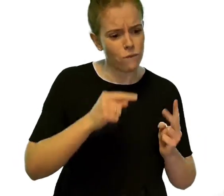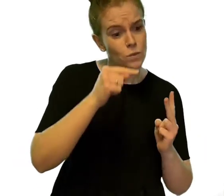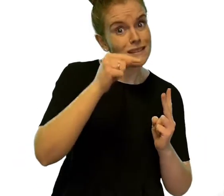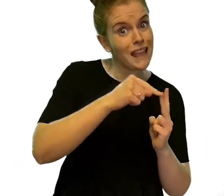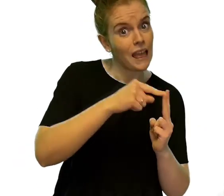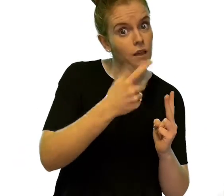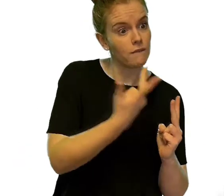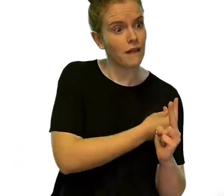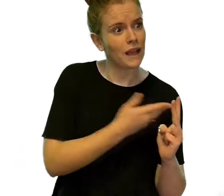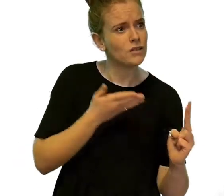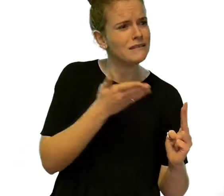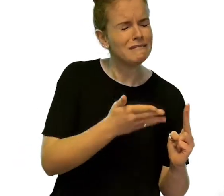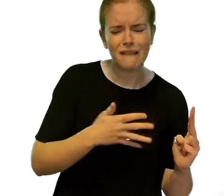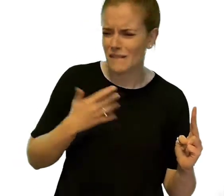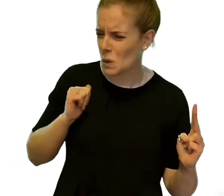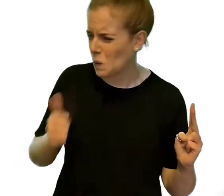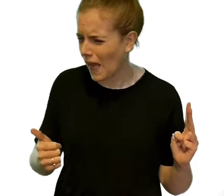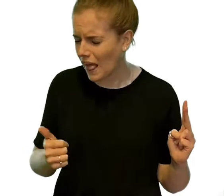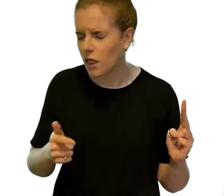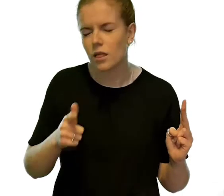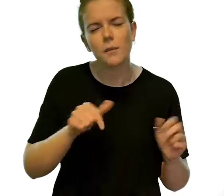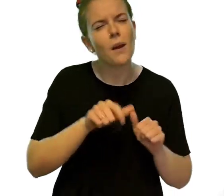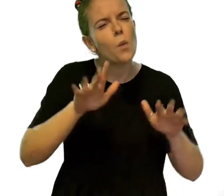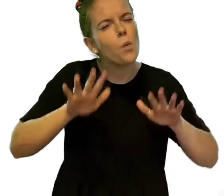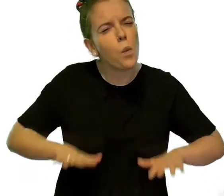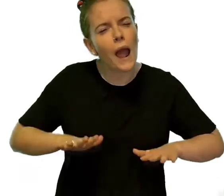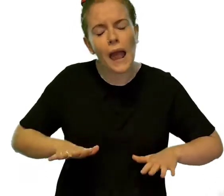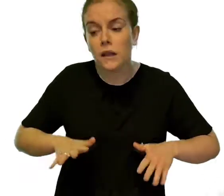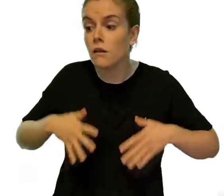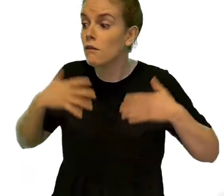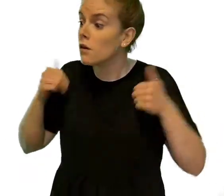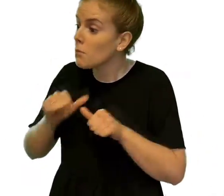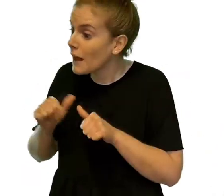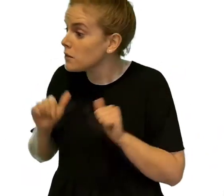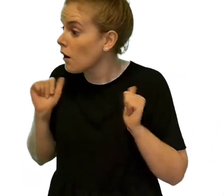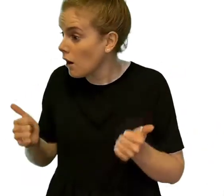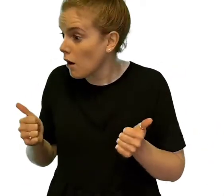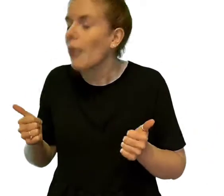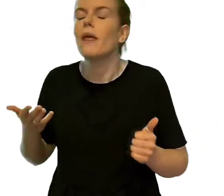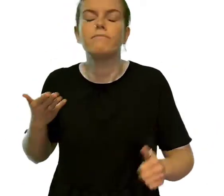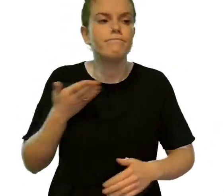it is better to wait until you feel better but try to have it as soon as possible.